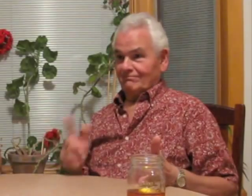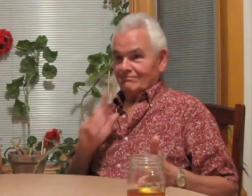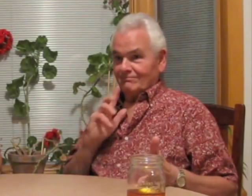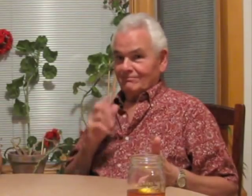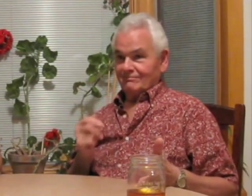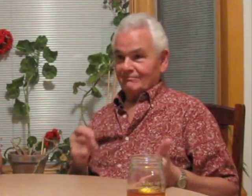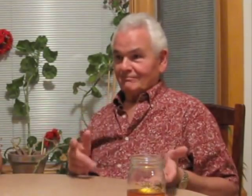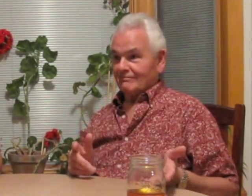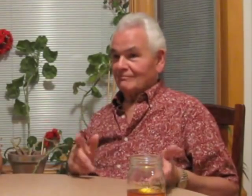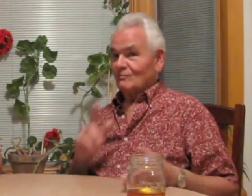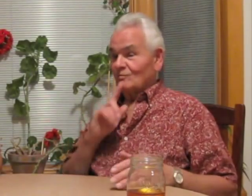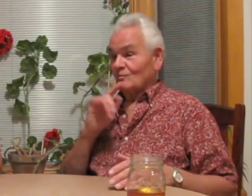I was like “For what?”